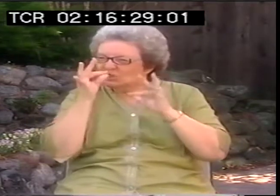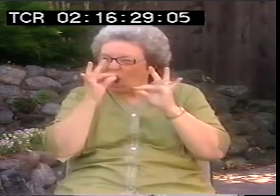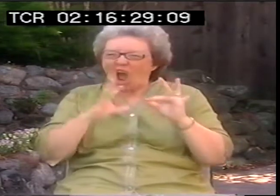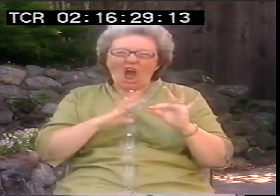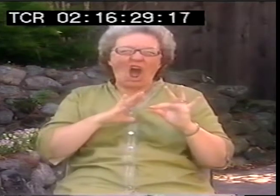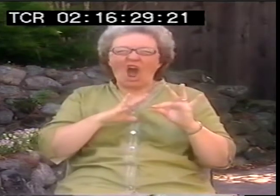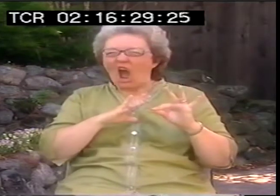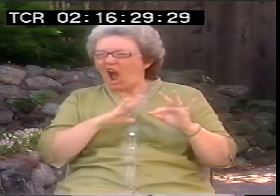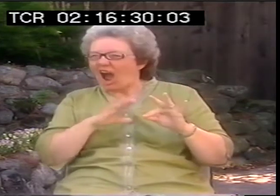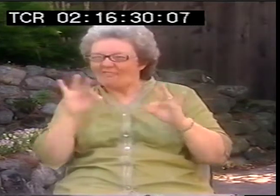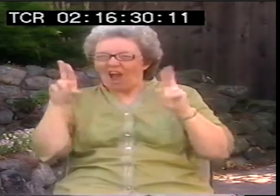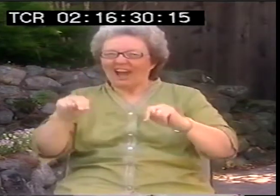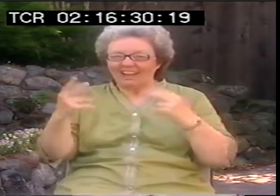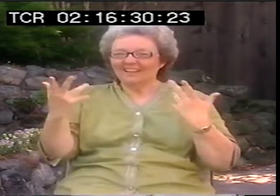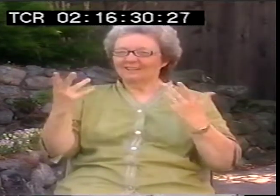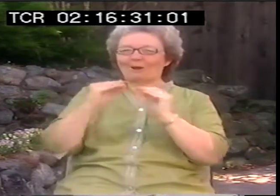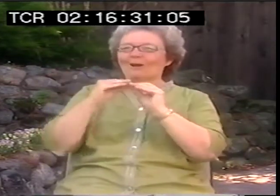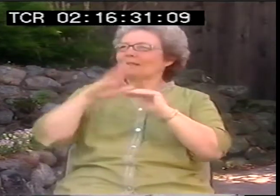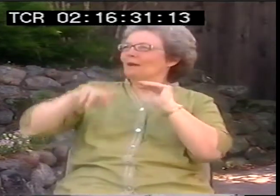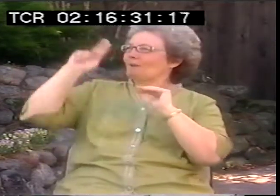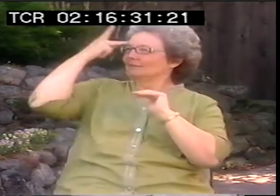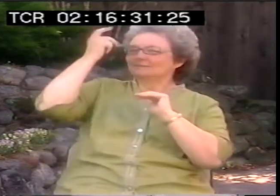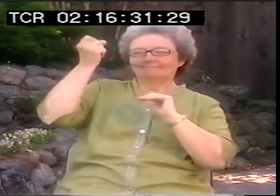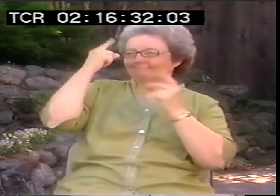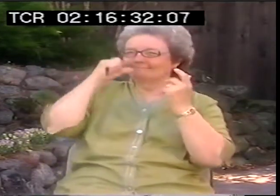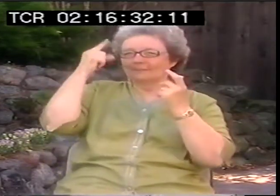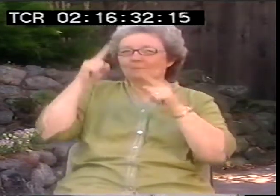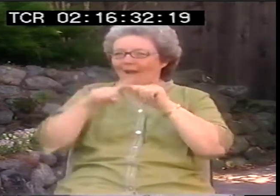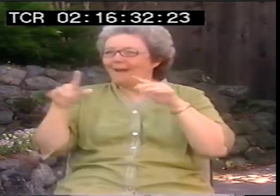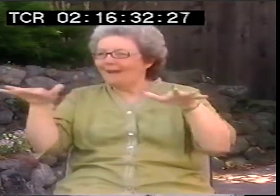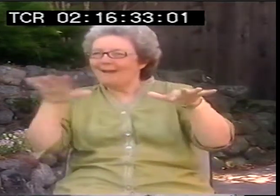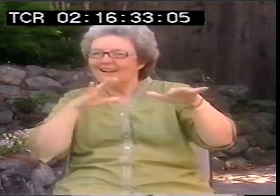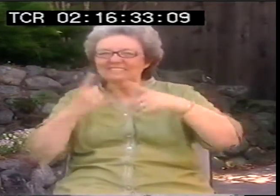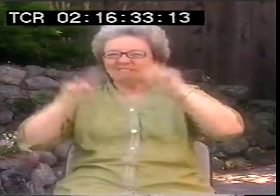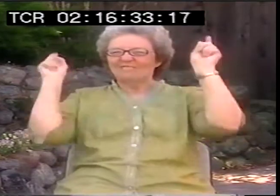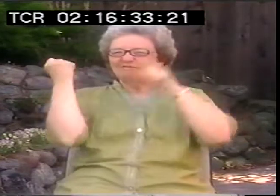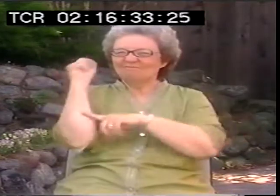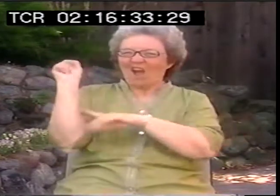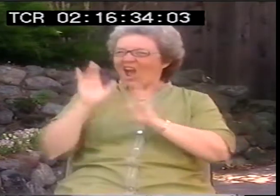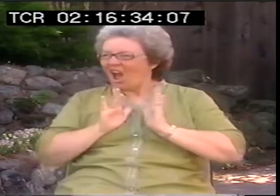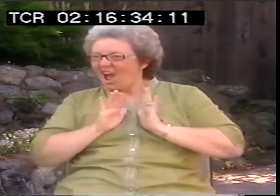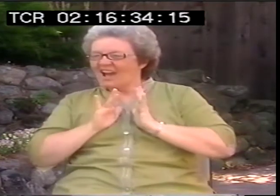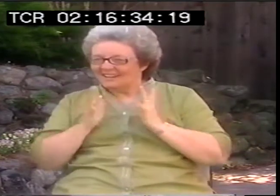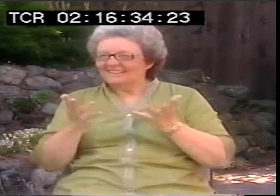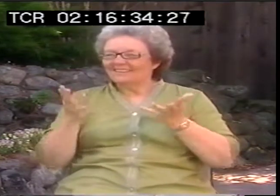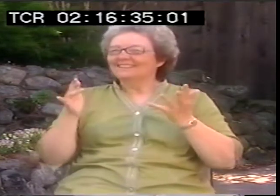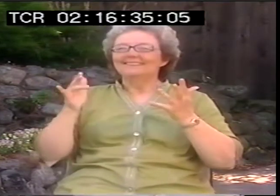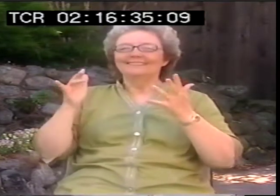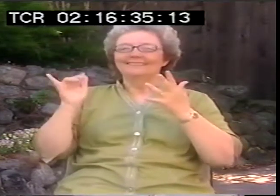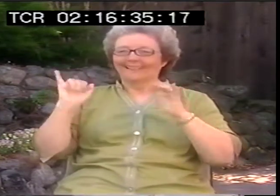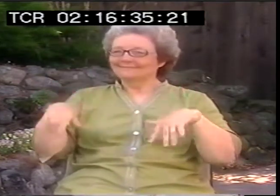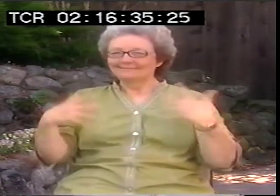were like, oh, yeah, man, hippies. Let's smoke some pot, you know. And they didn't know what the politics were behind any of it, but they thought, wow far out, because they